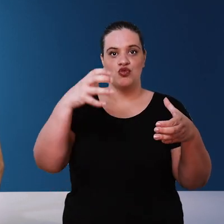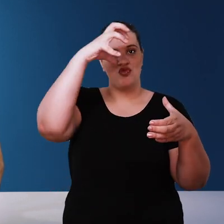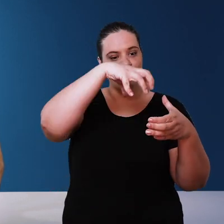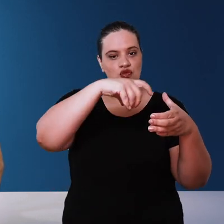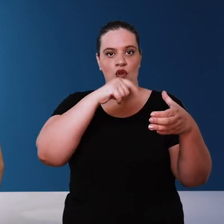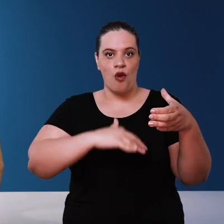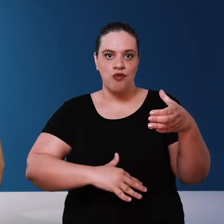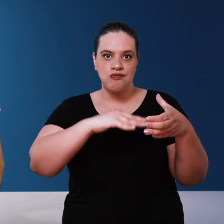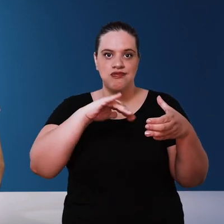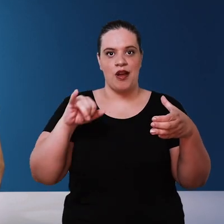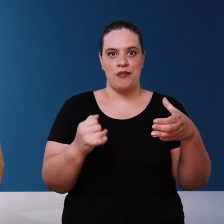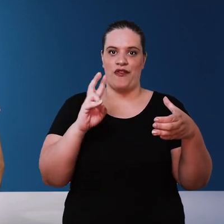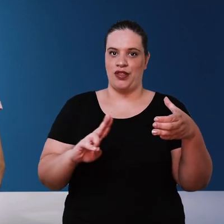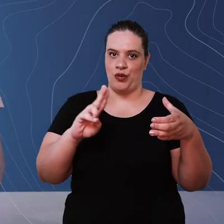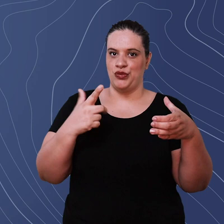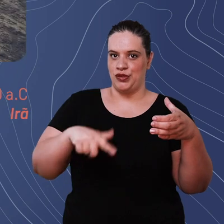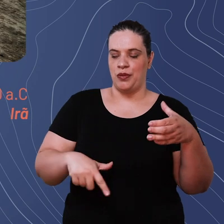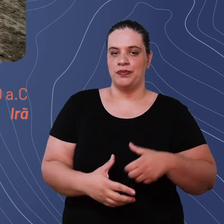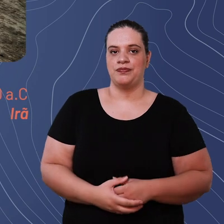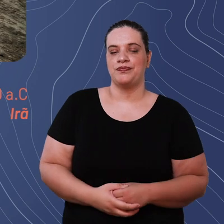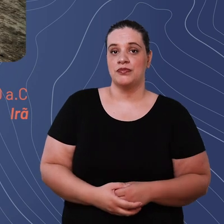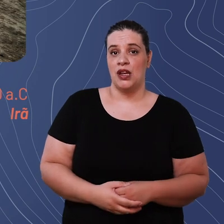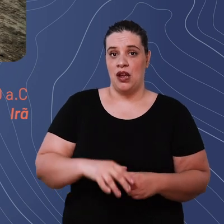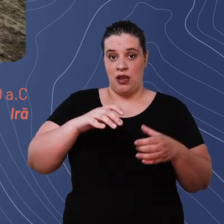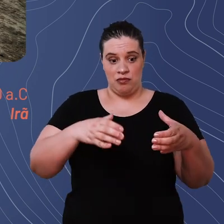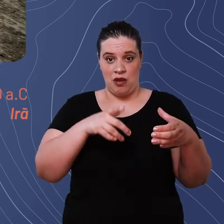rainwater harvesting a very old practice is